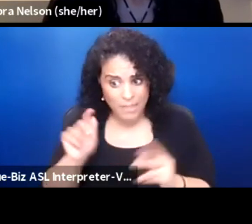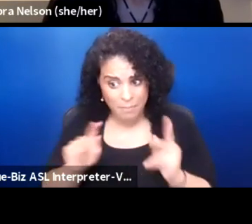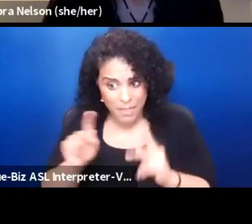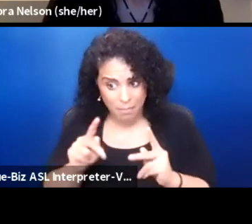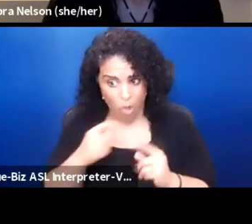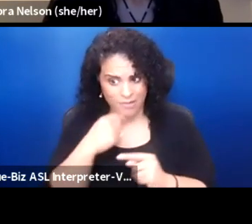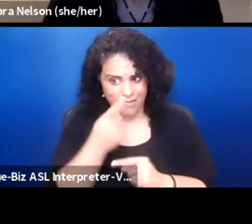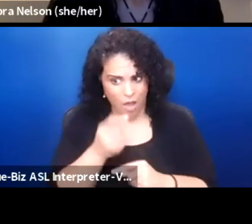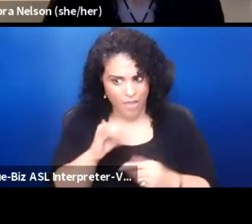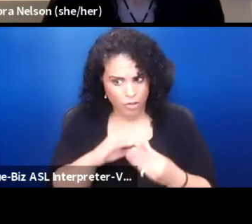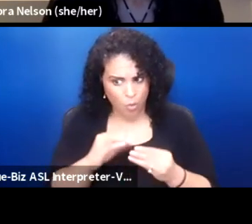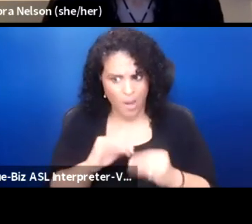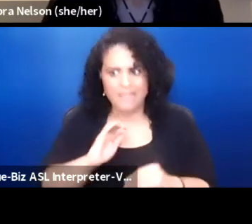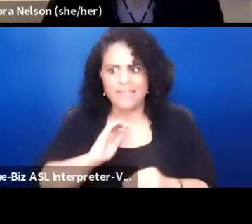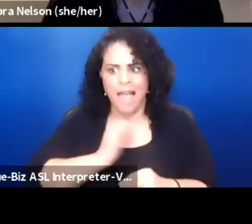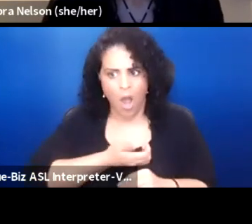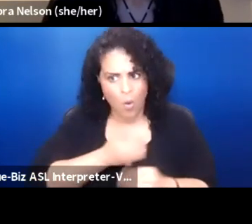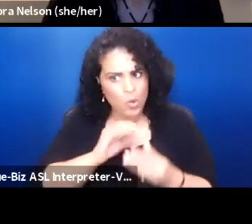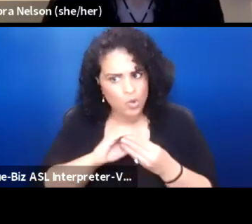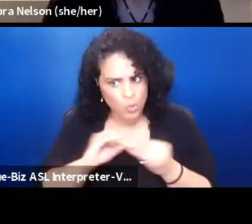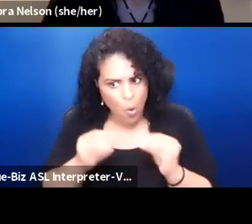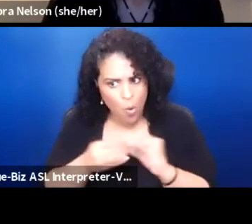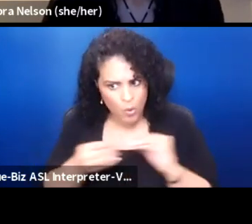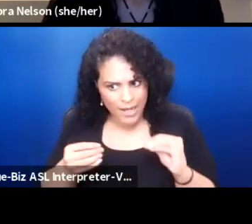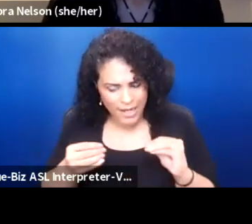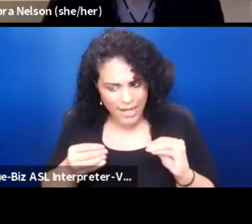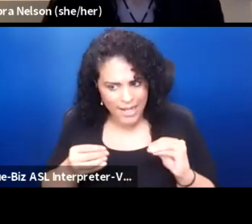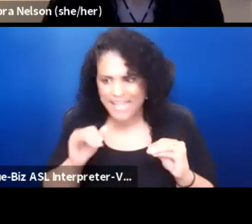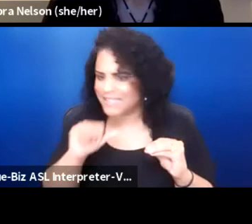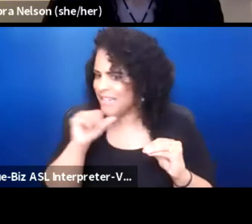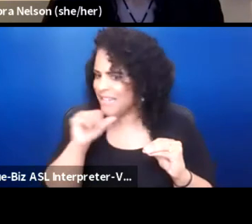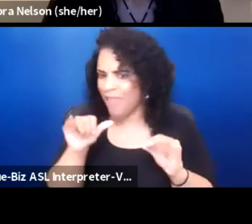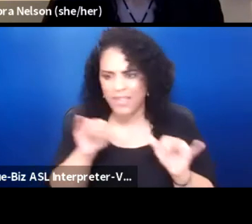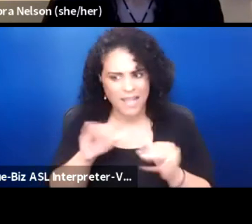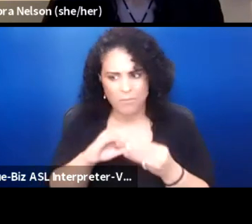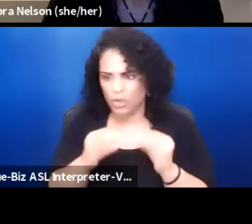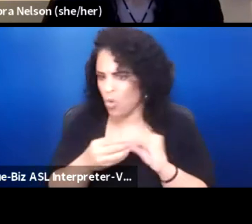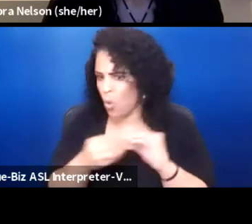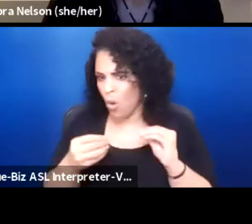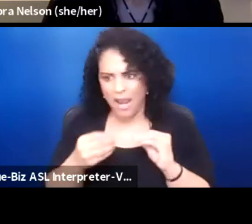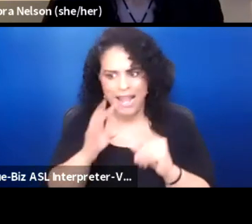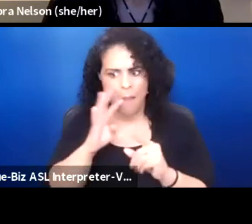It is our story. It's not the same story coming out of your mouth if you're not Dakota.